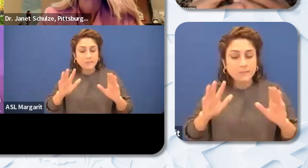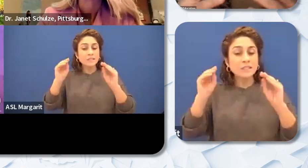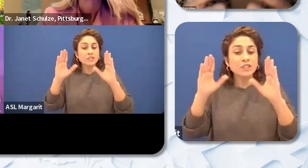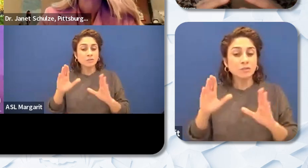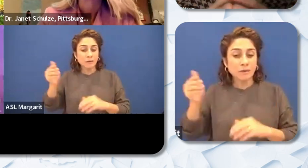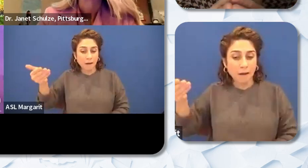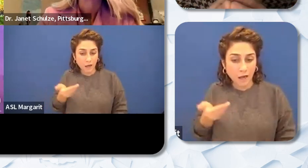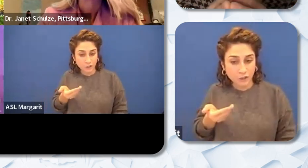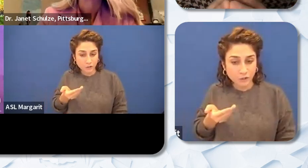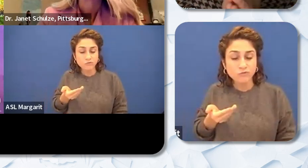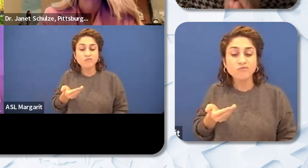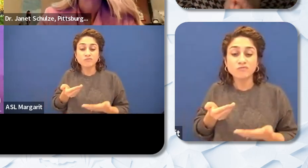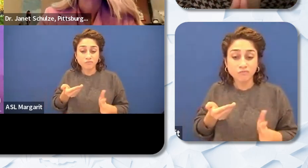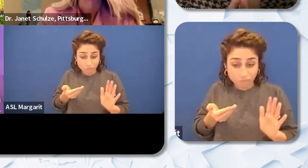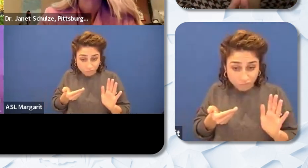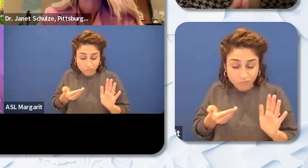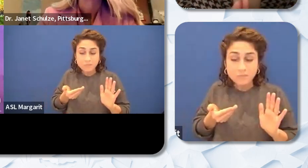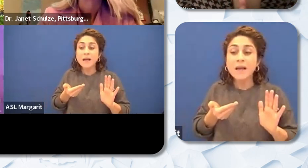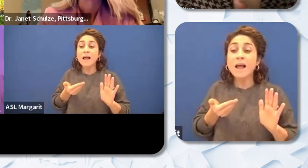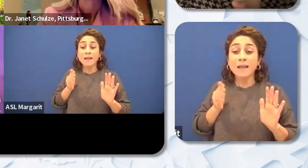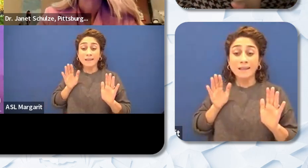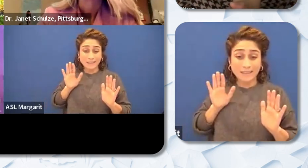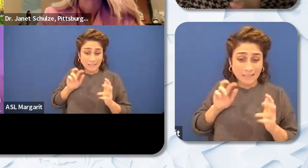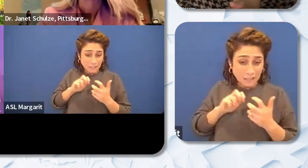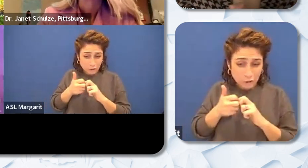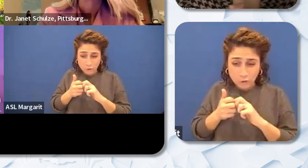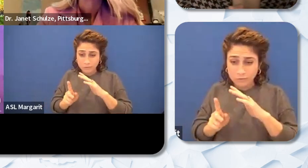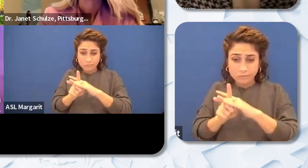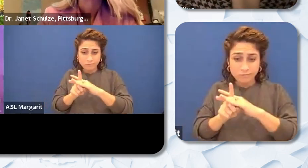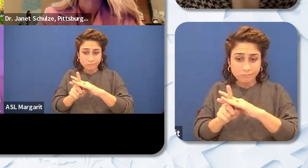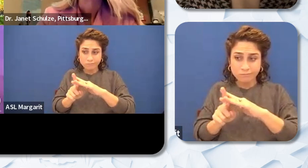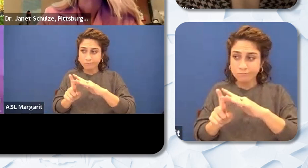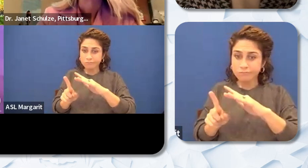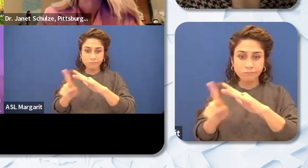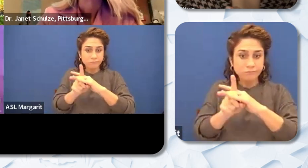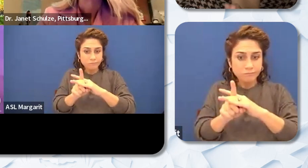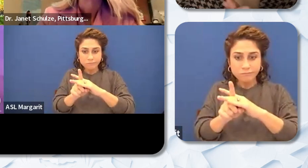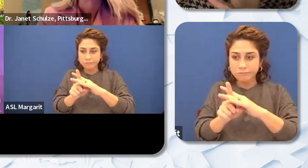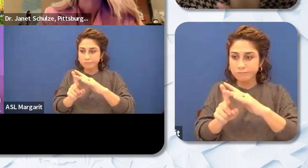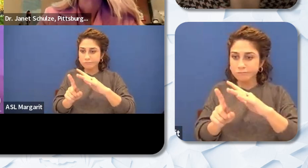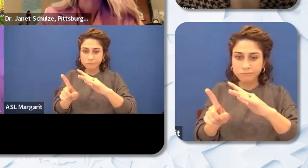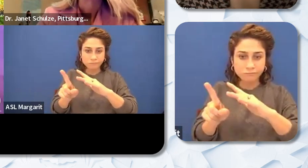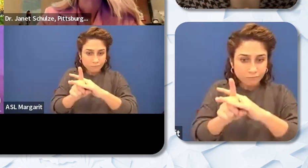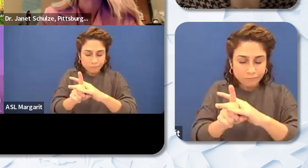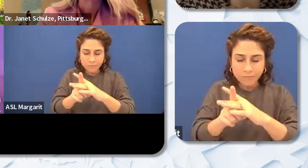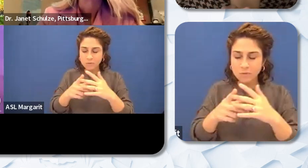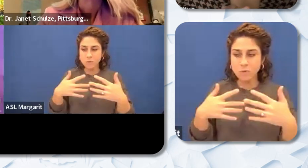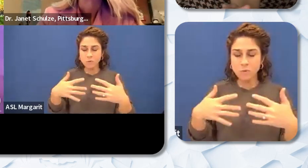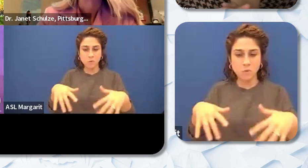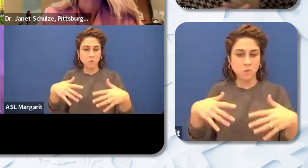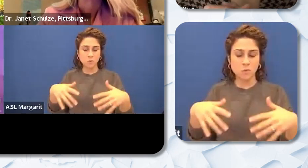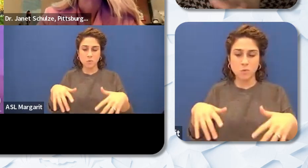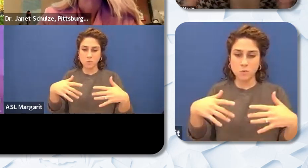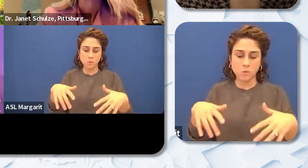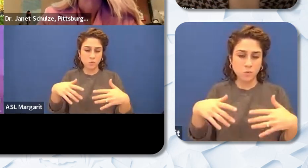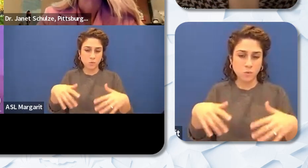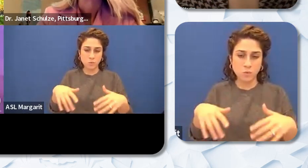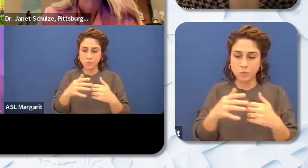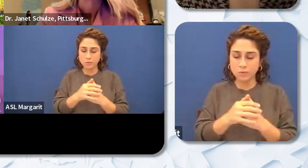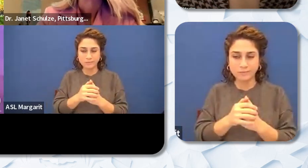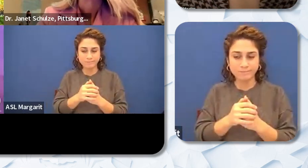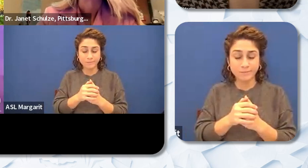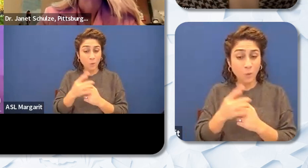that arise and and the barriers that exist once you enter the field of education are salary right?